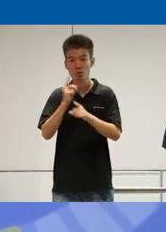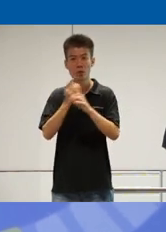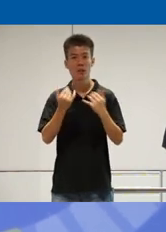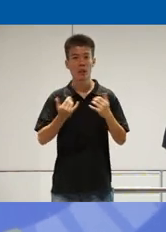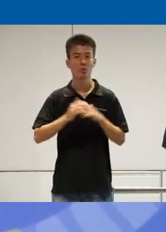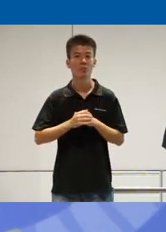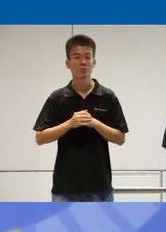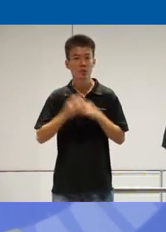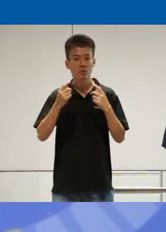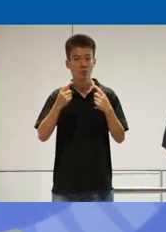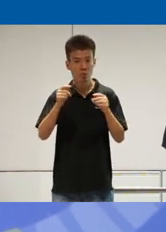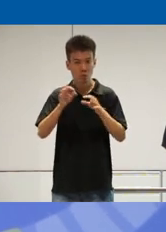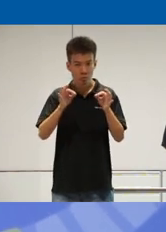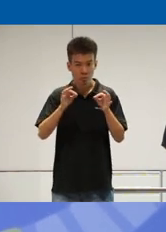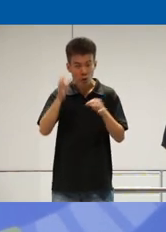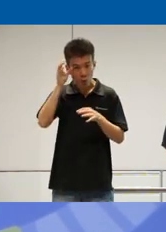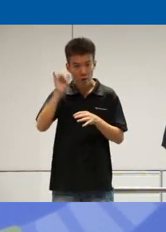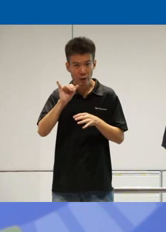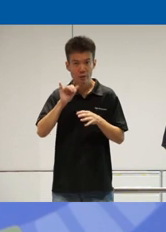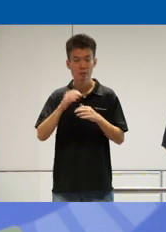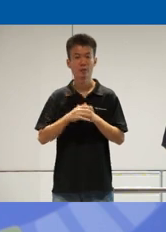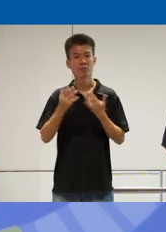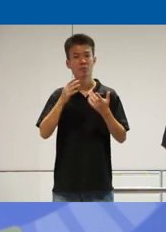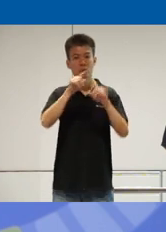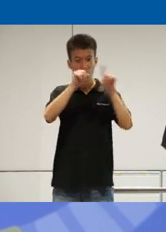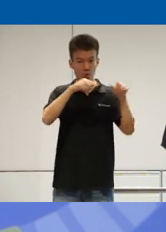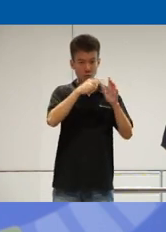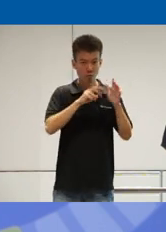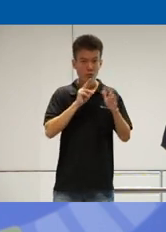uh trying to explain Concepts like this where screen readers are actually quite an abstract